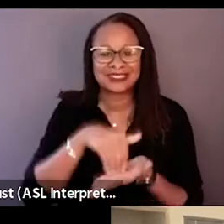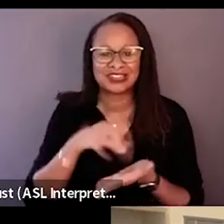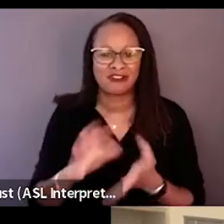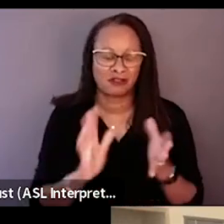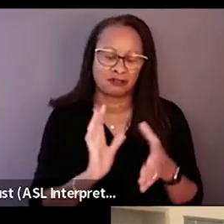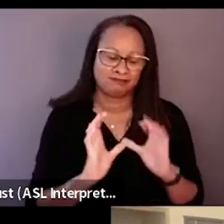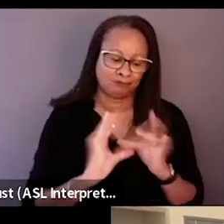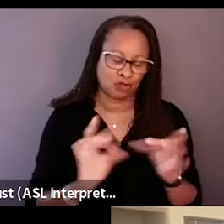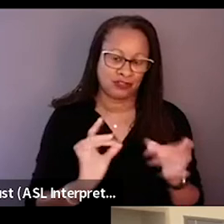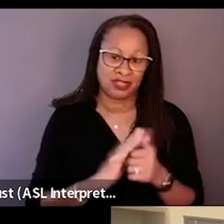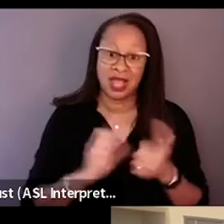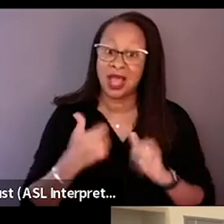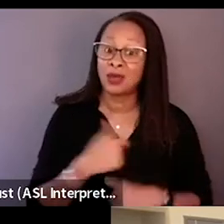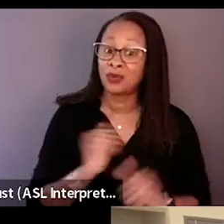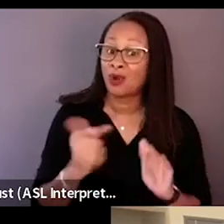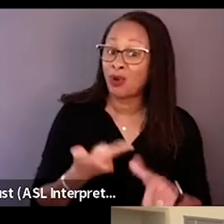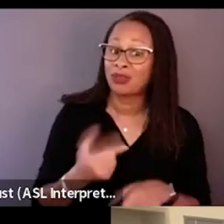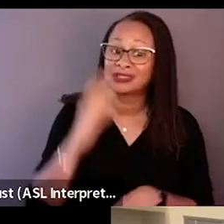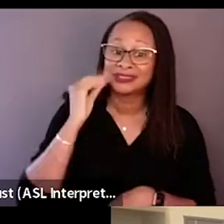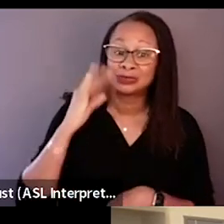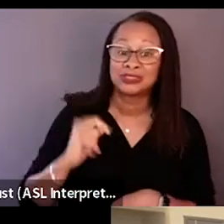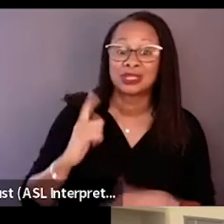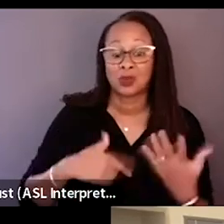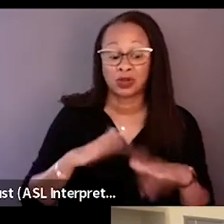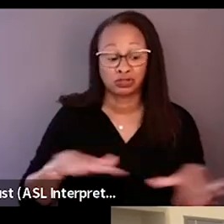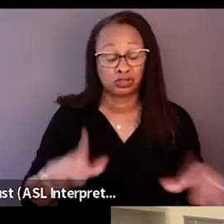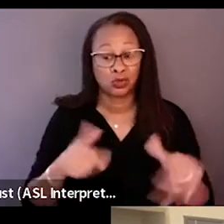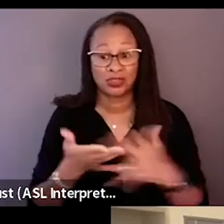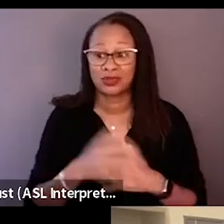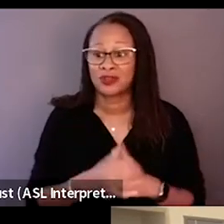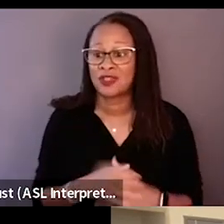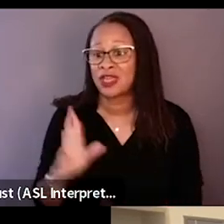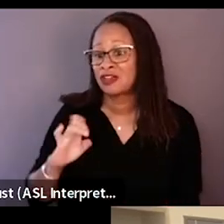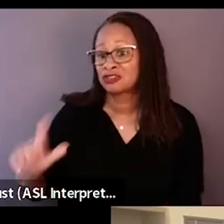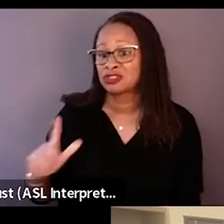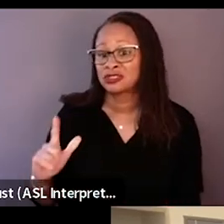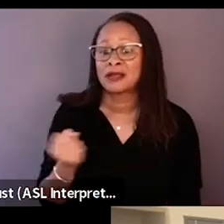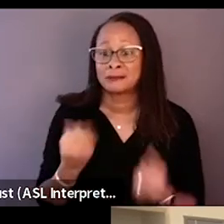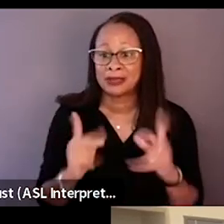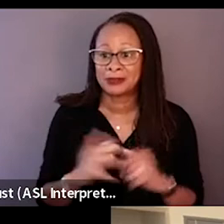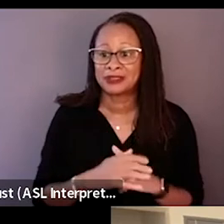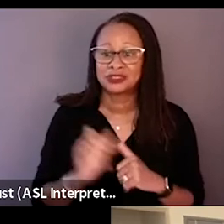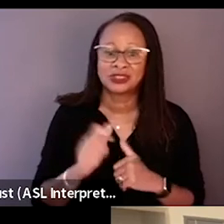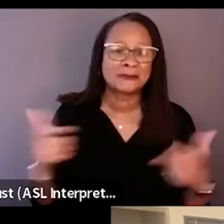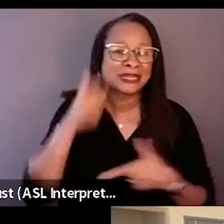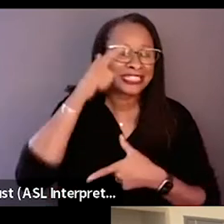What we all been through and what our children been through. I think a lot of people resonated with the big sister. - Yeah.